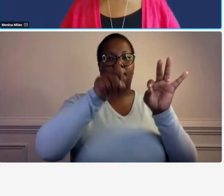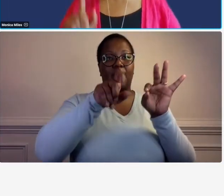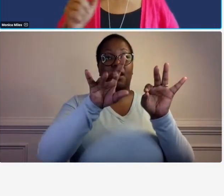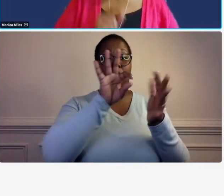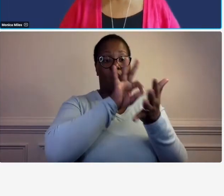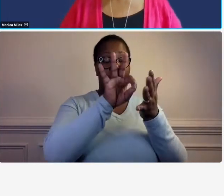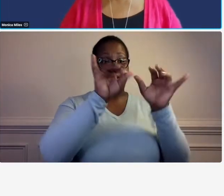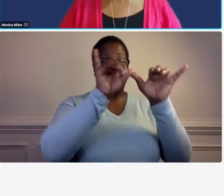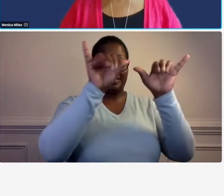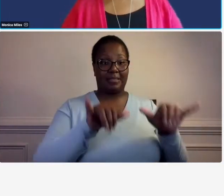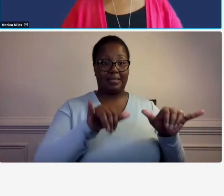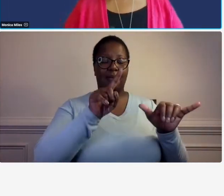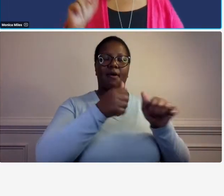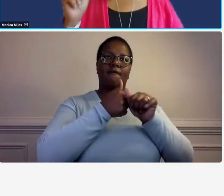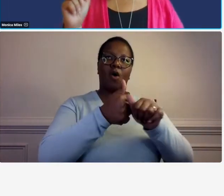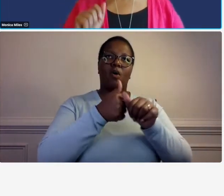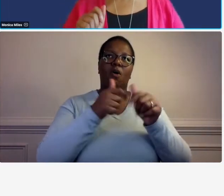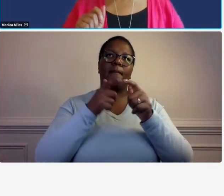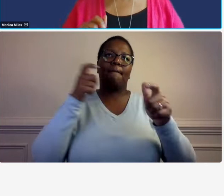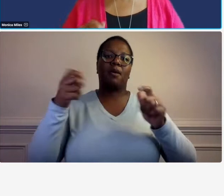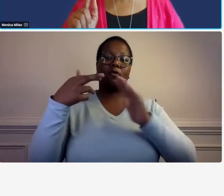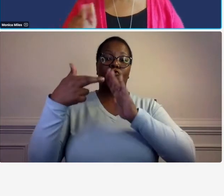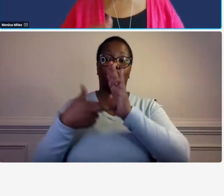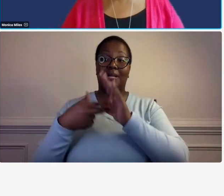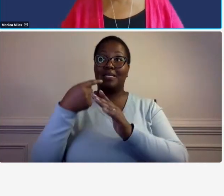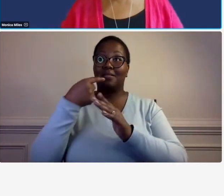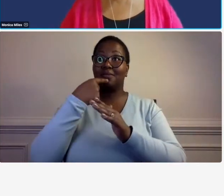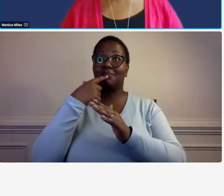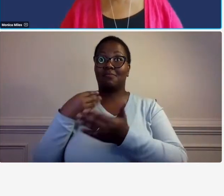the golden rule that the one with the goal says that there are rules you must follow